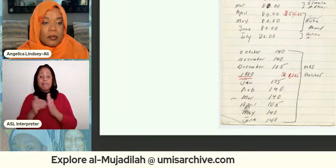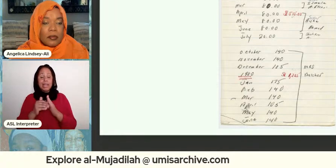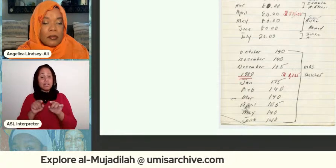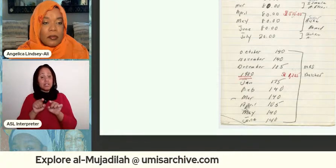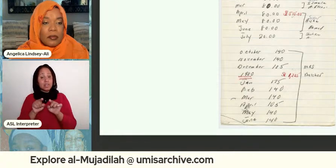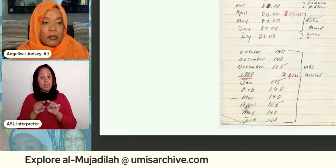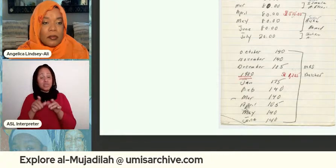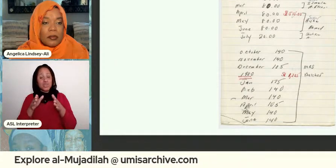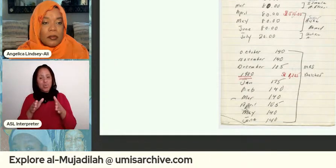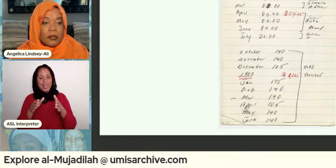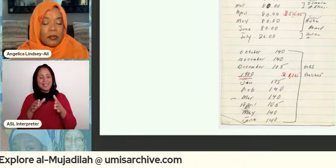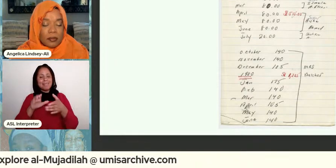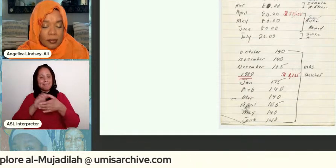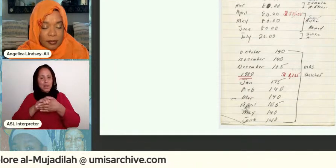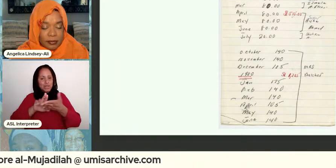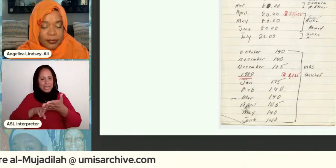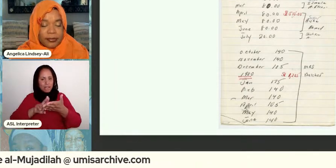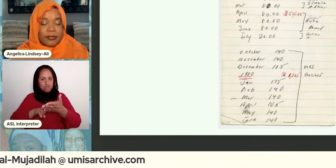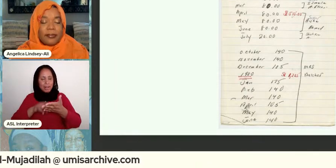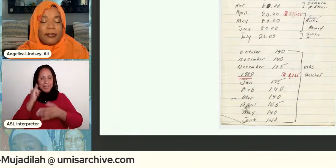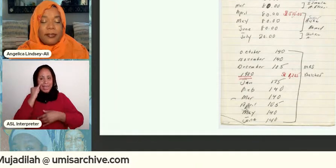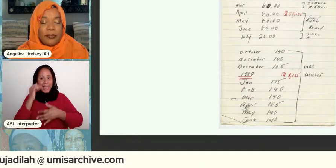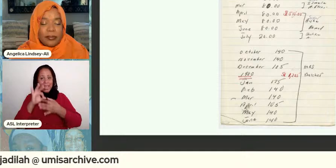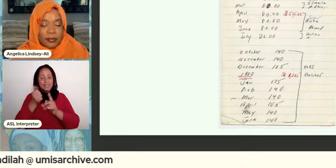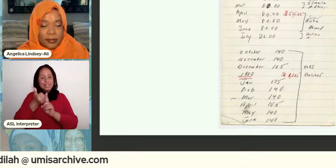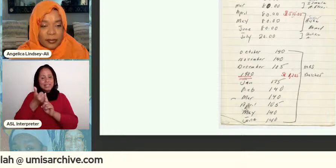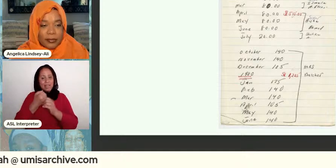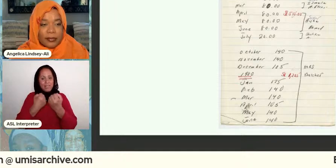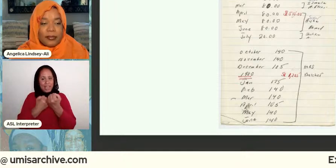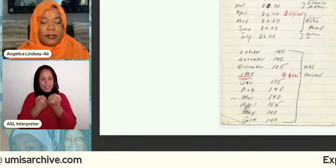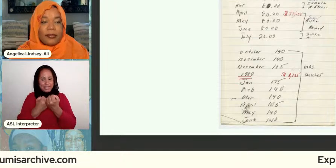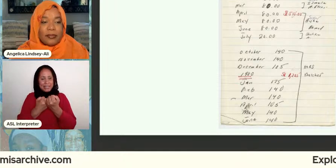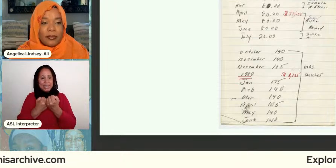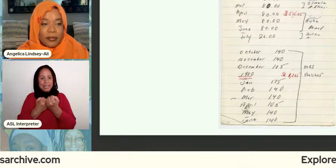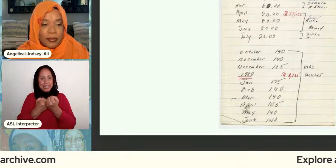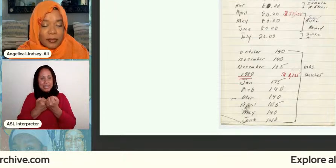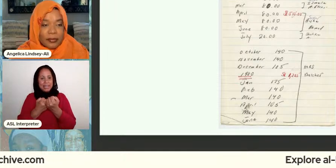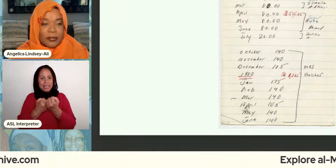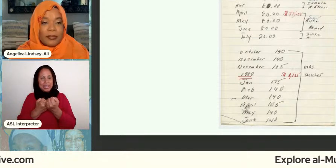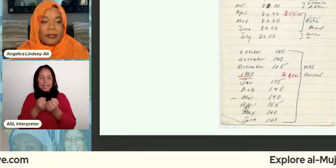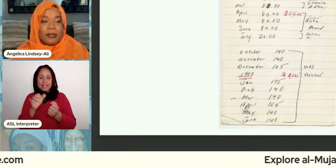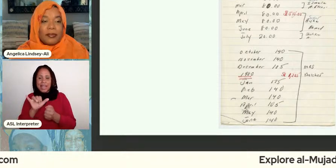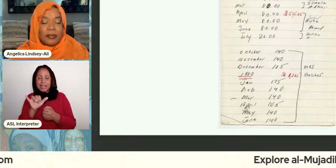marriage contract this idea of self-advocacy this idea by knowing what you're what you're do right